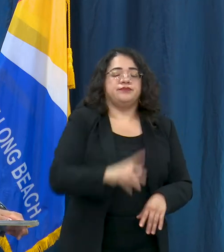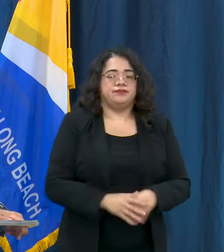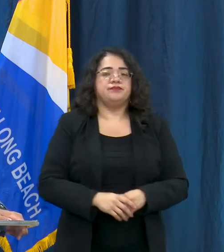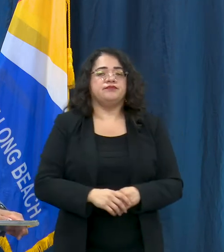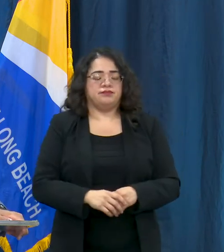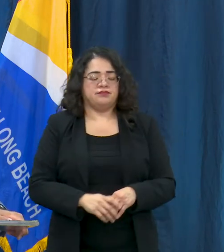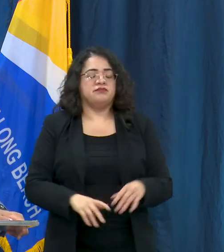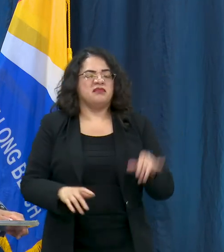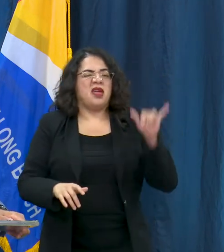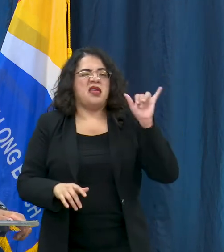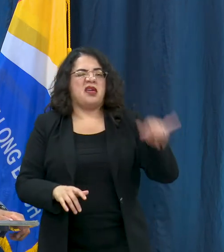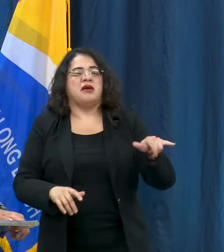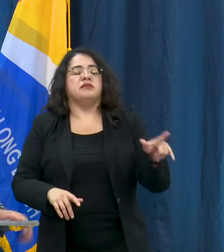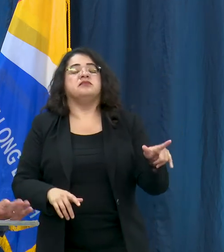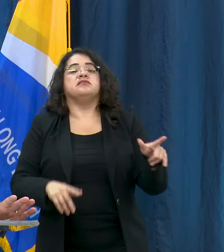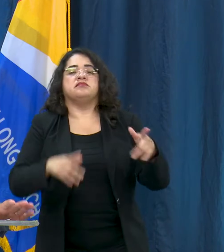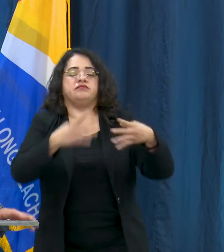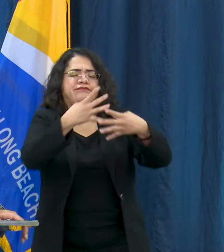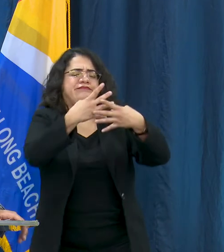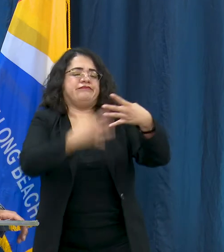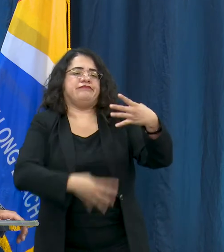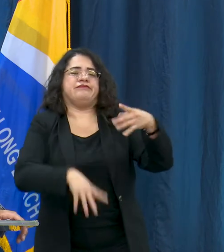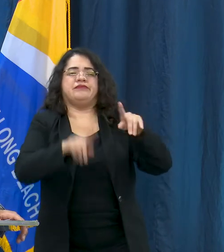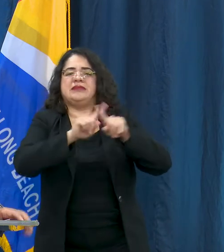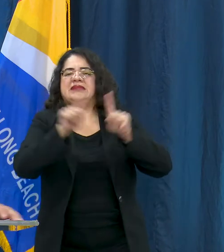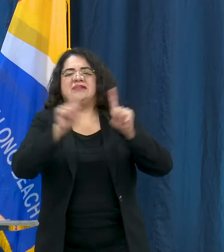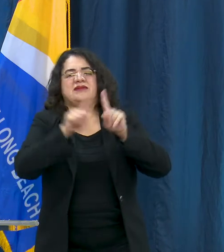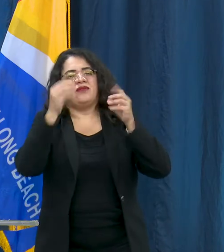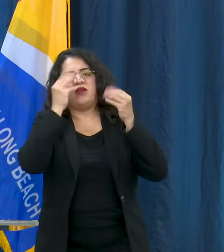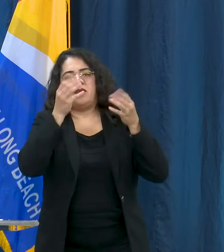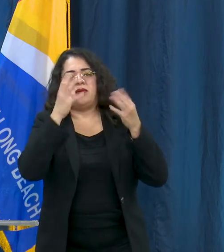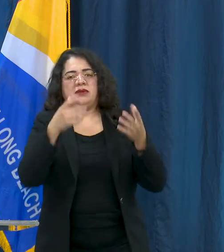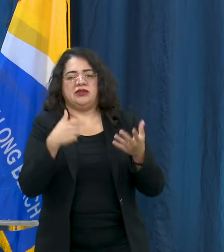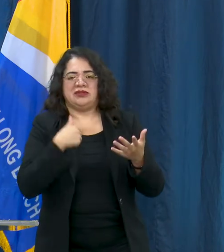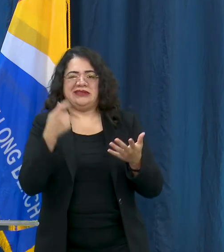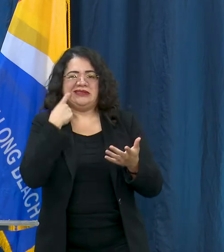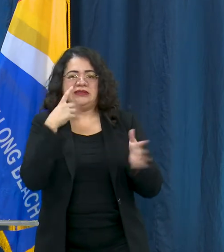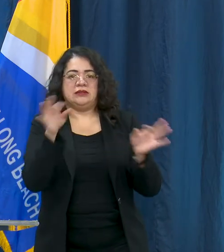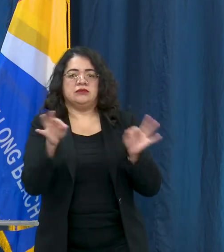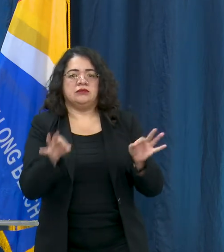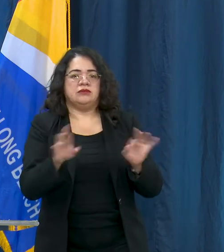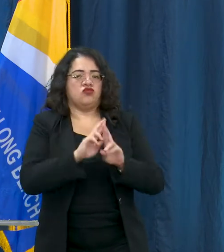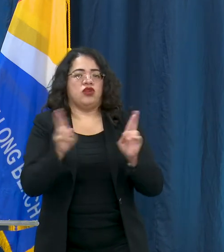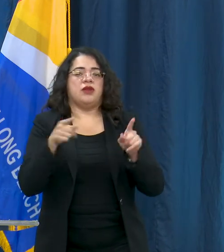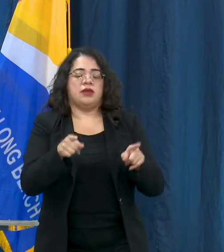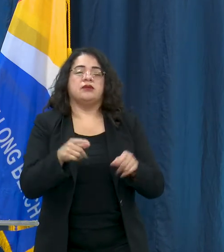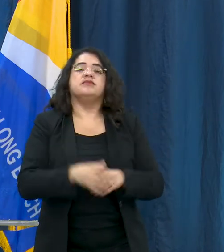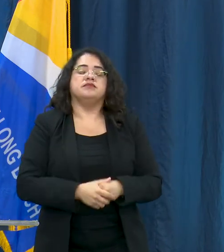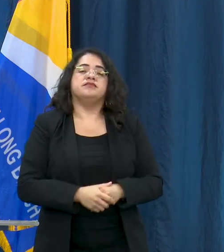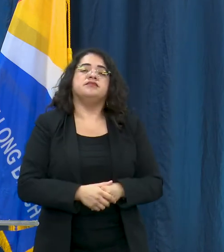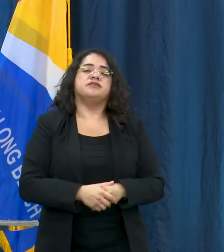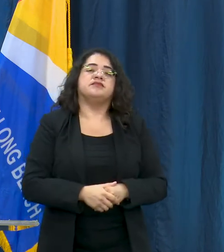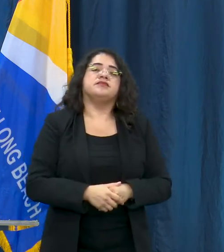Just parks and rec on the city website, you'll be able to get all this information. So again, we know that a lot of the